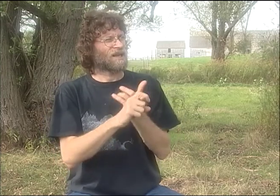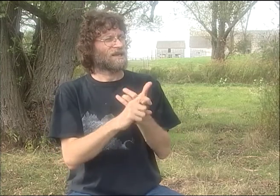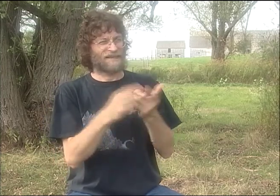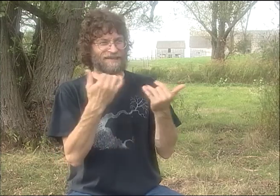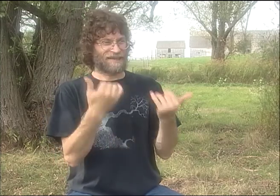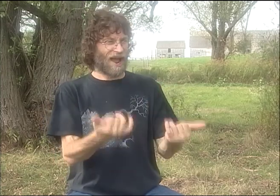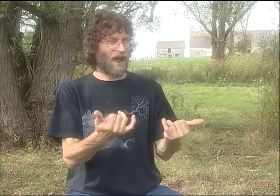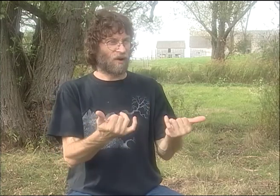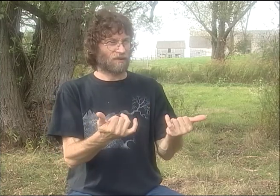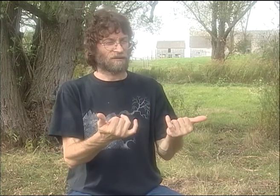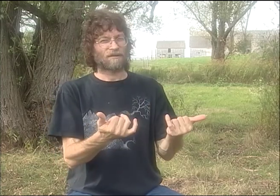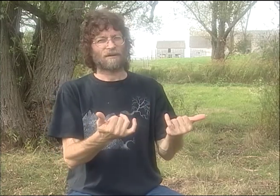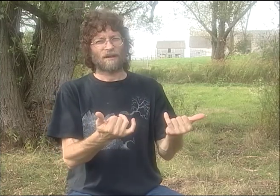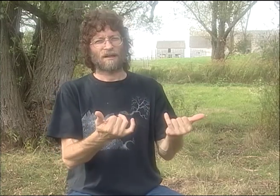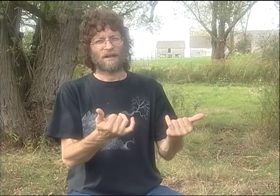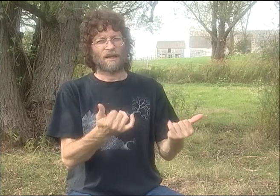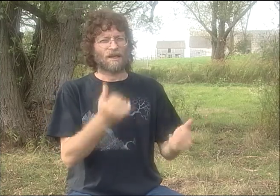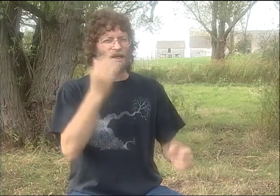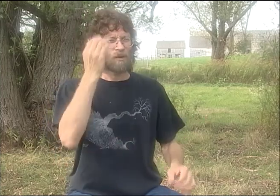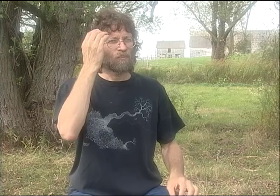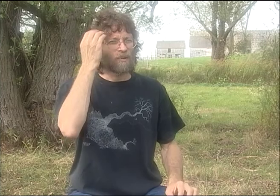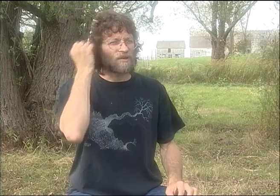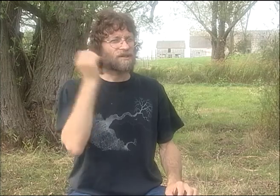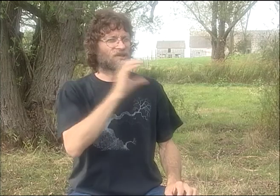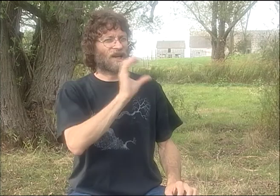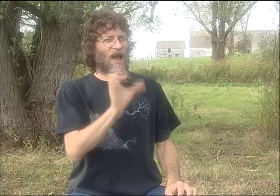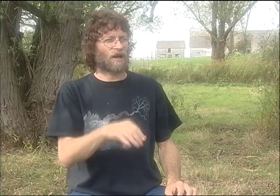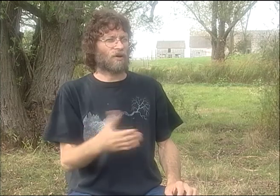BUT HE COULD FINALLY WATCH IT HIMSELF, WHICH HELPED SO MUCH.